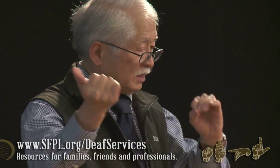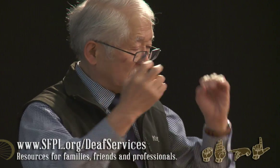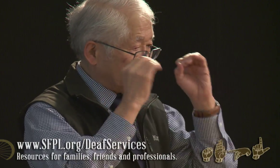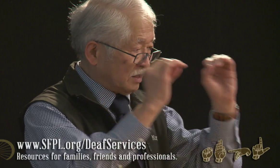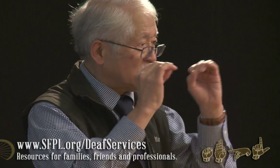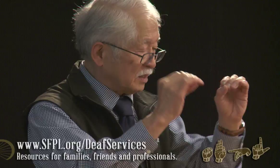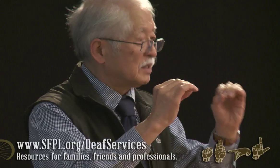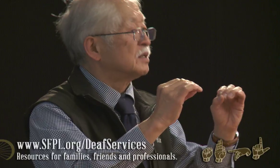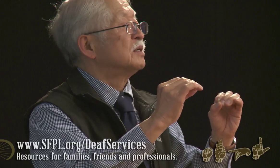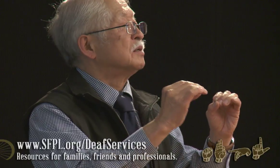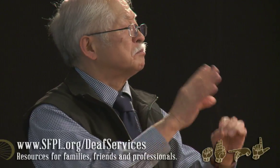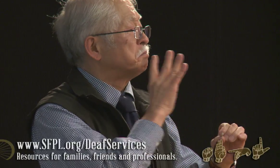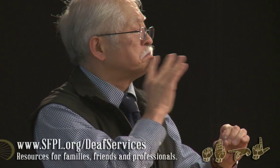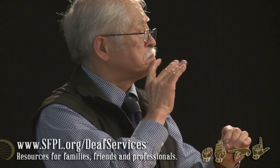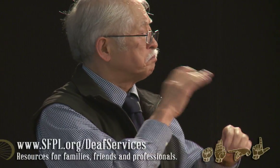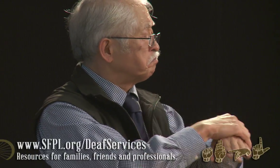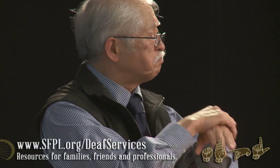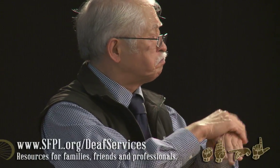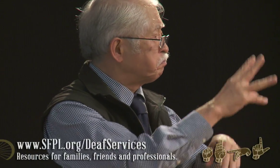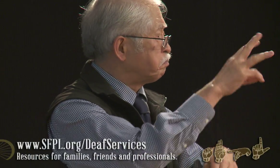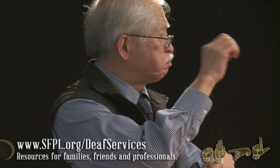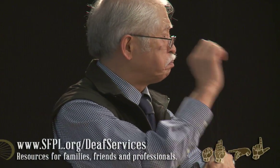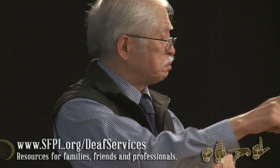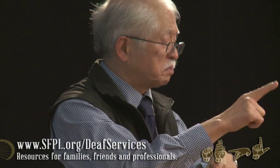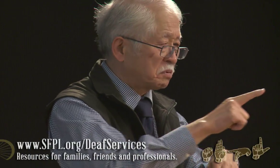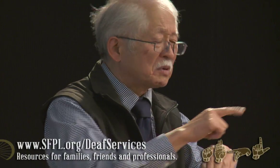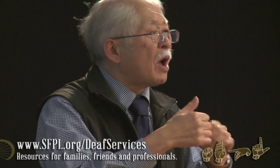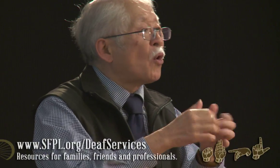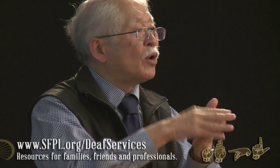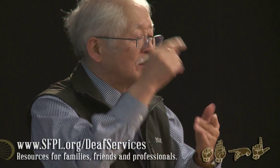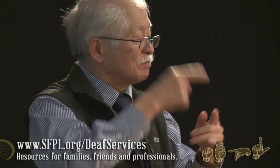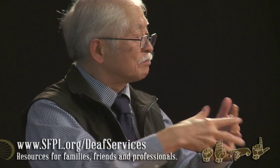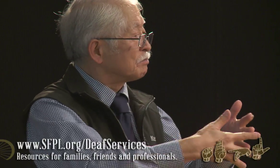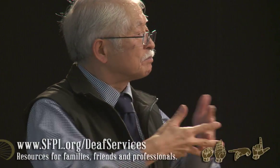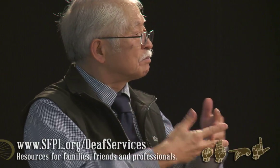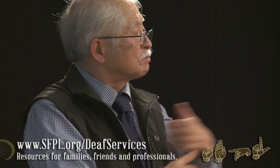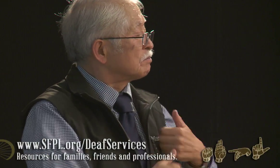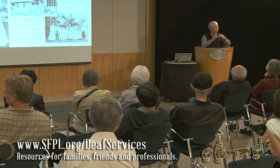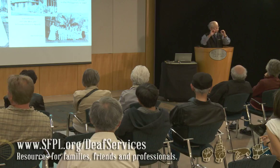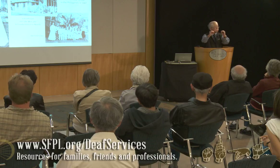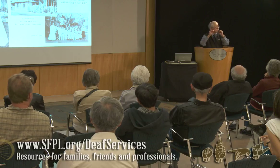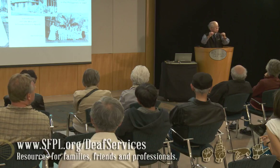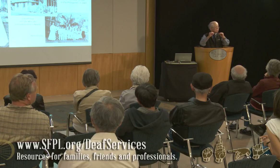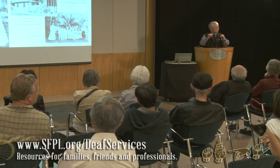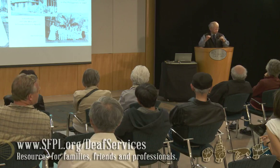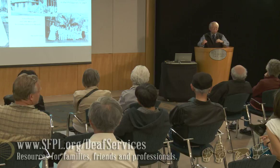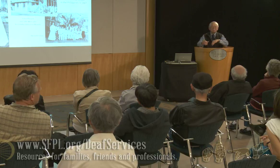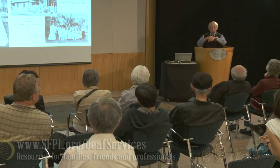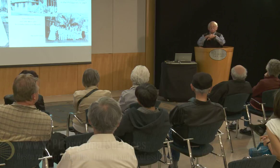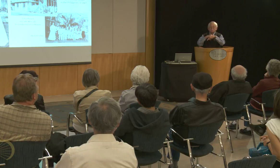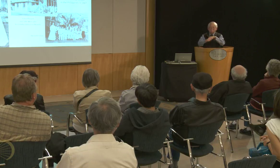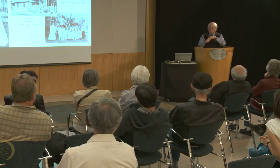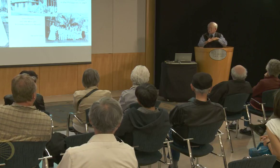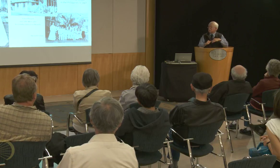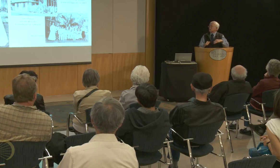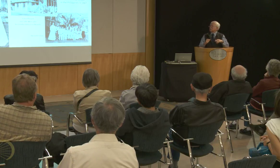And they taught the blind. Now, they both spoke English very well and it was the American soldiers who